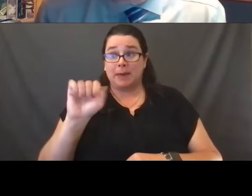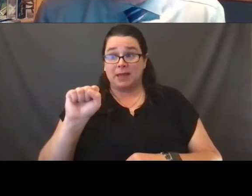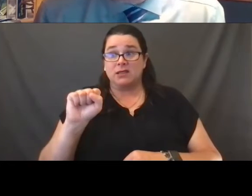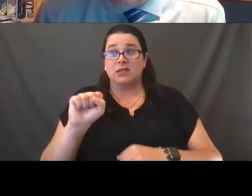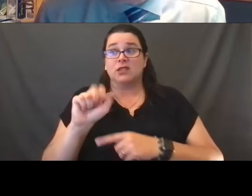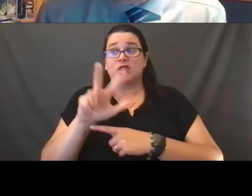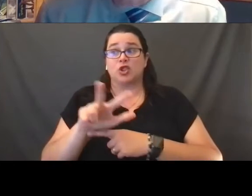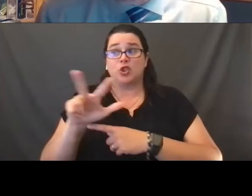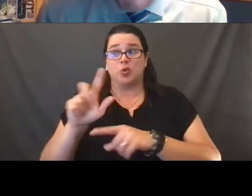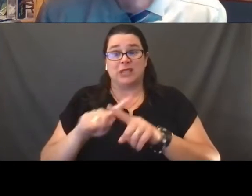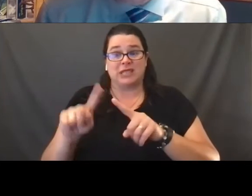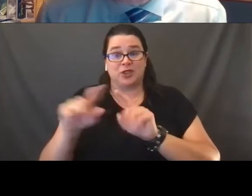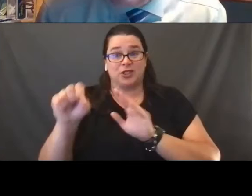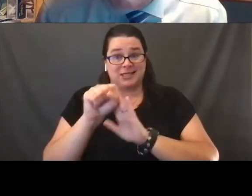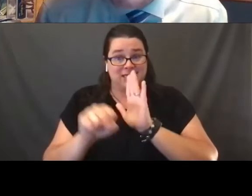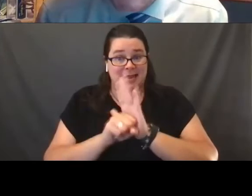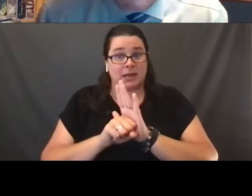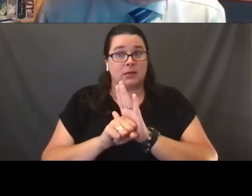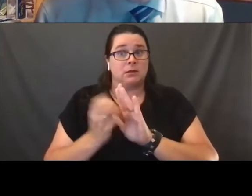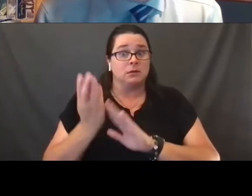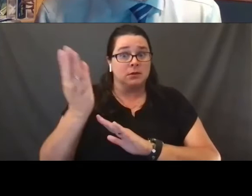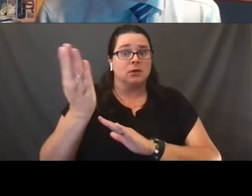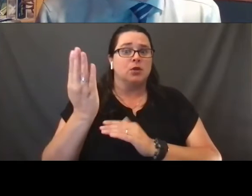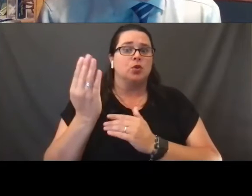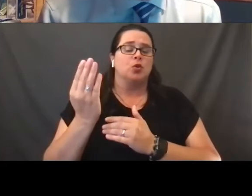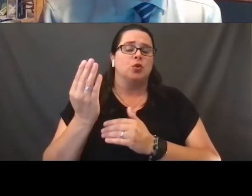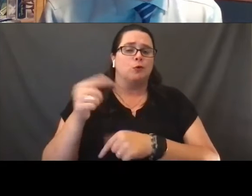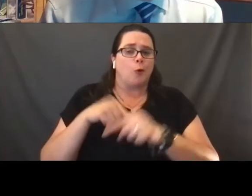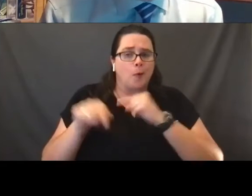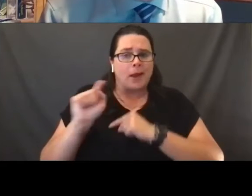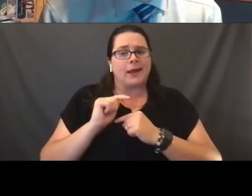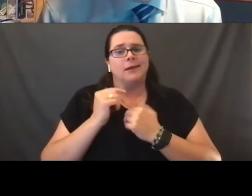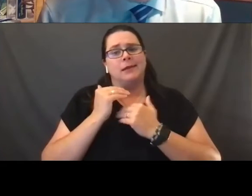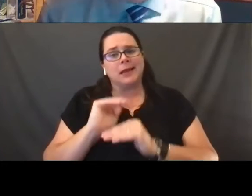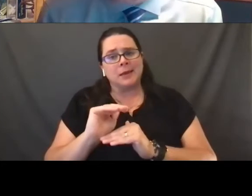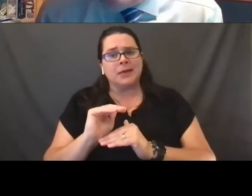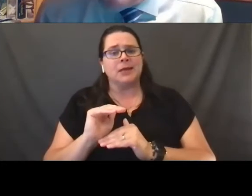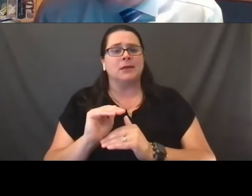introduced to rollback to a limit, to restrict the rights of transgender people